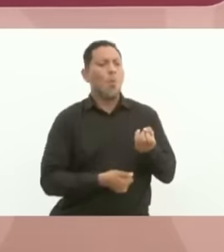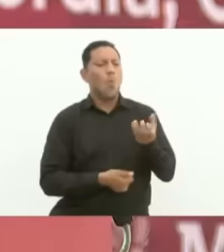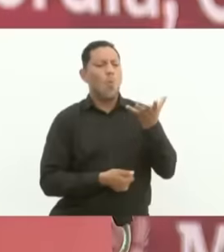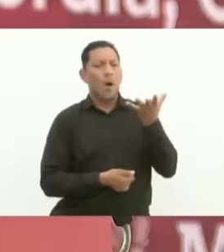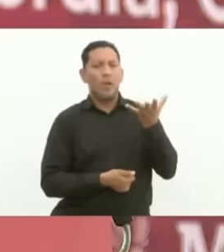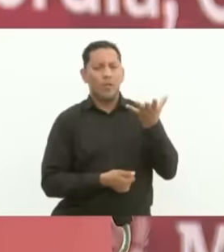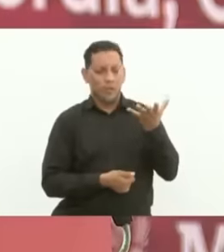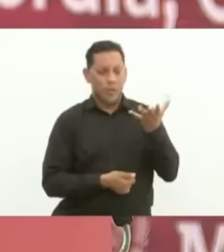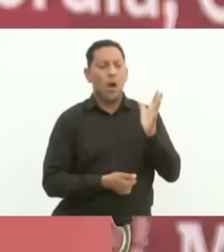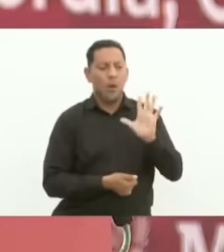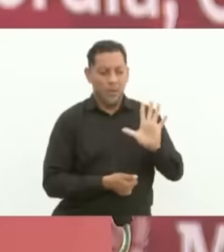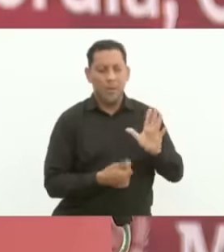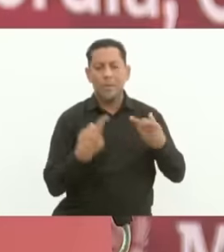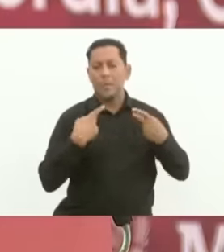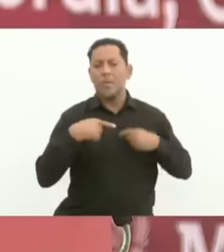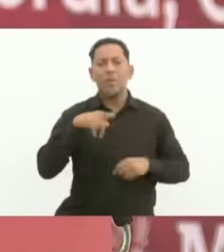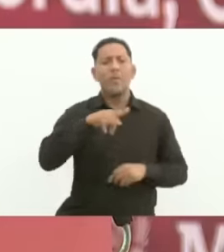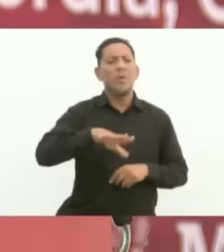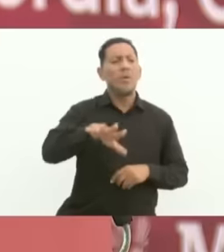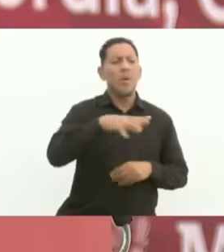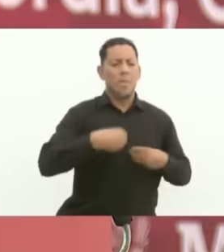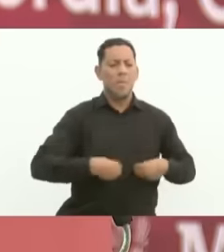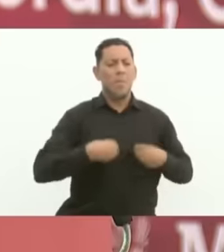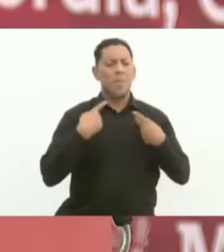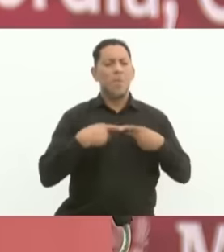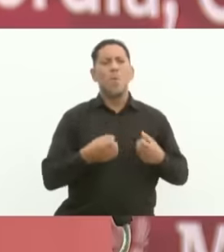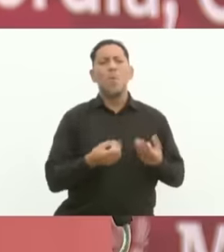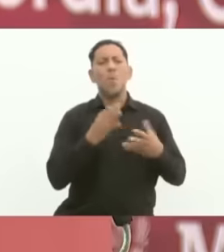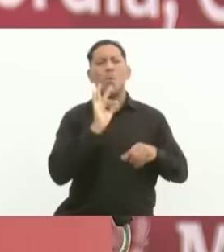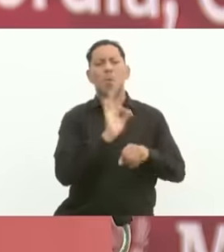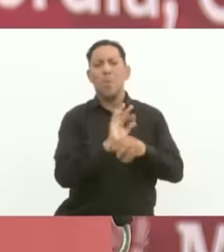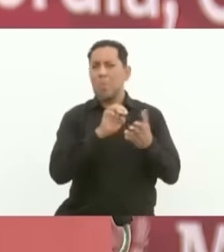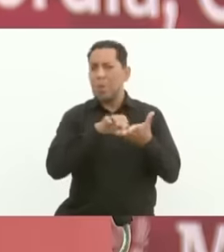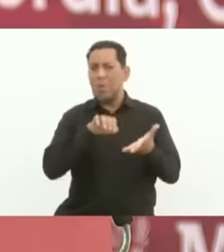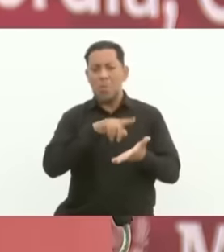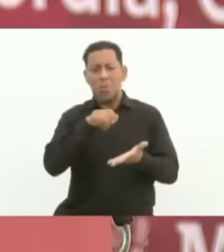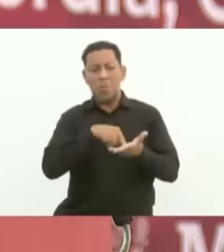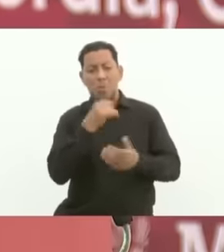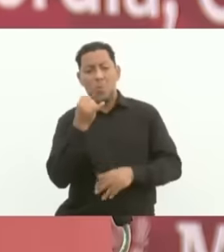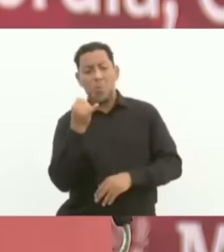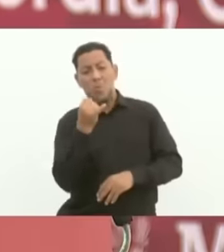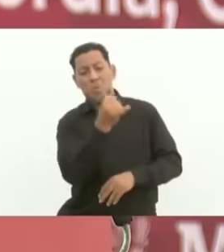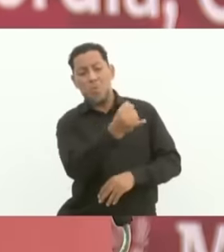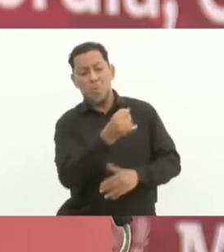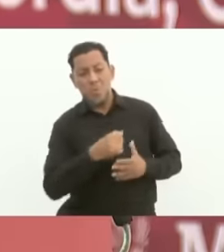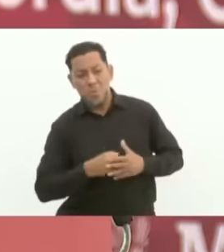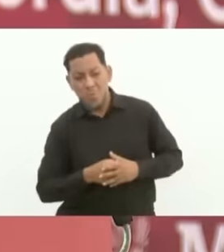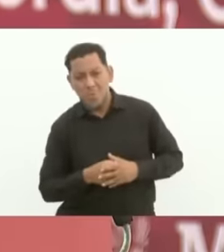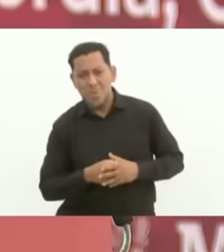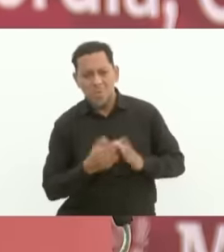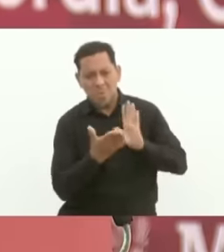people it benefited. If it was a remote place, then the work would not be done. If it was a place with